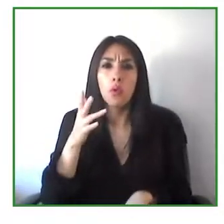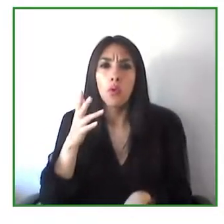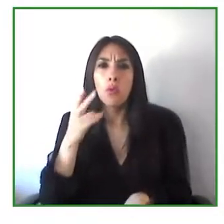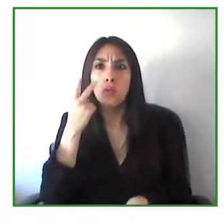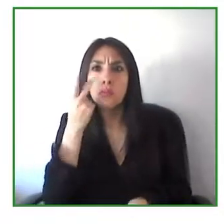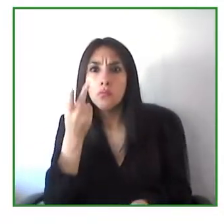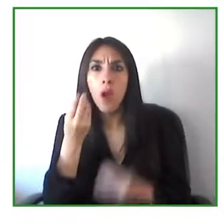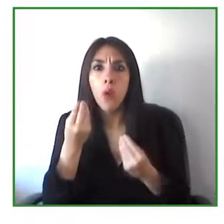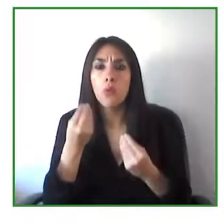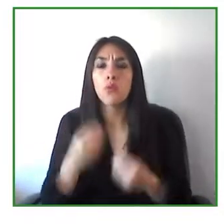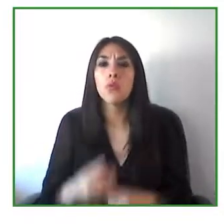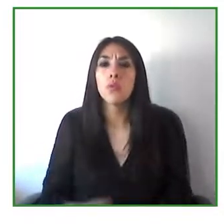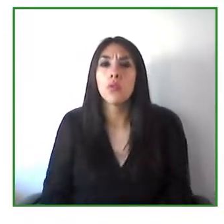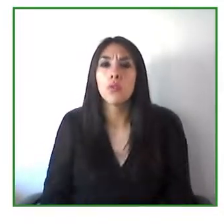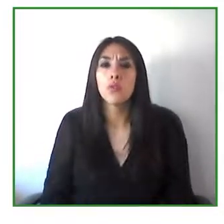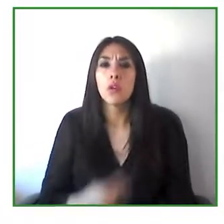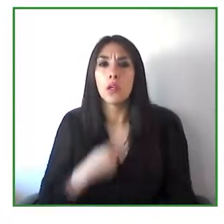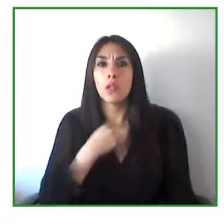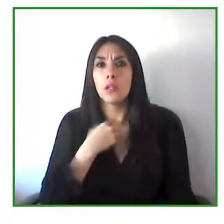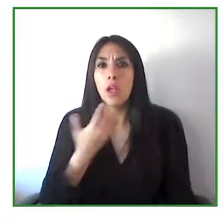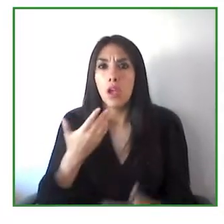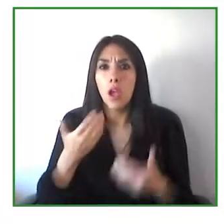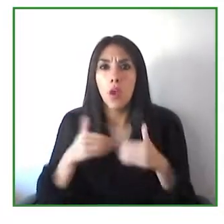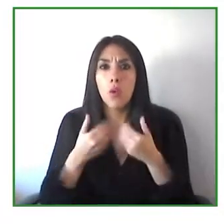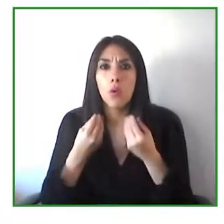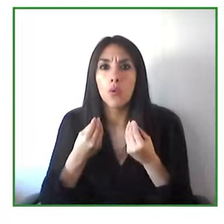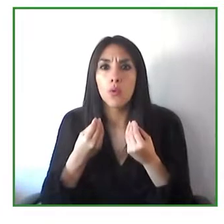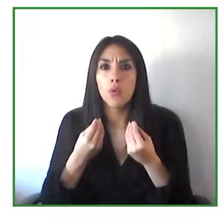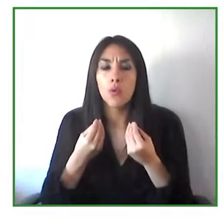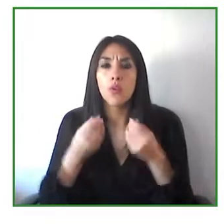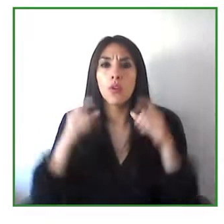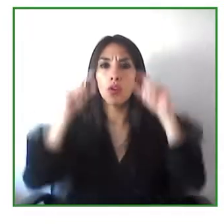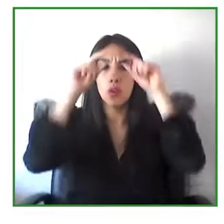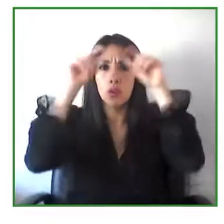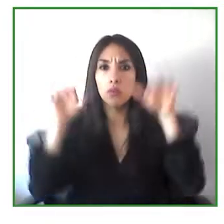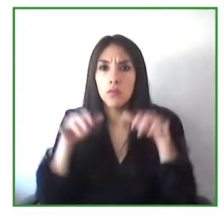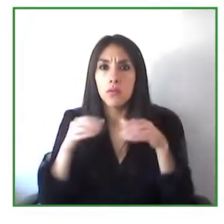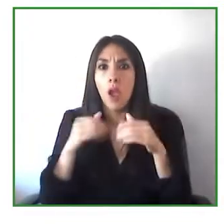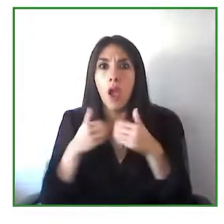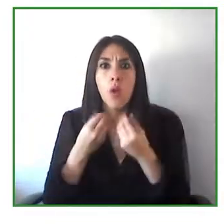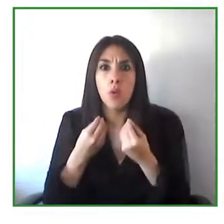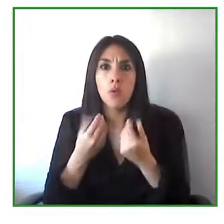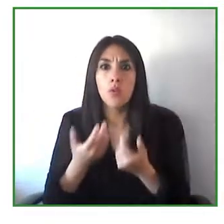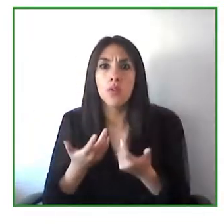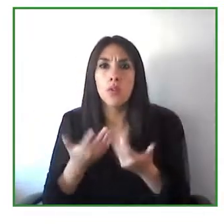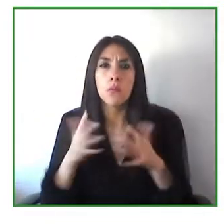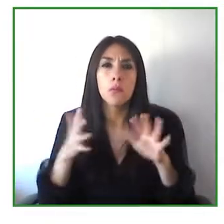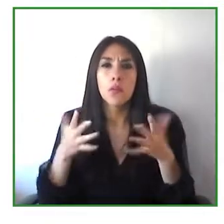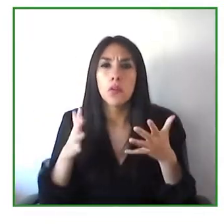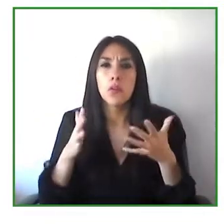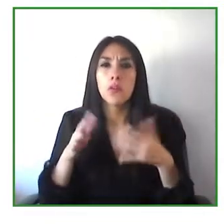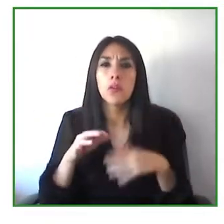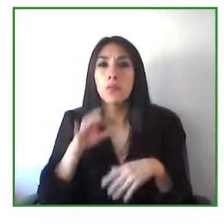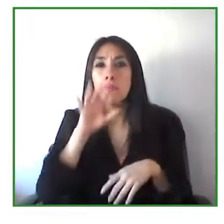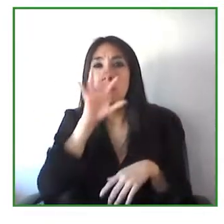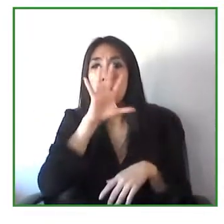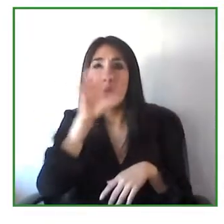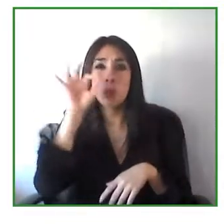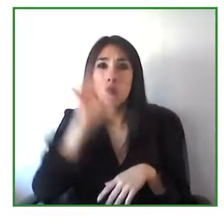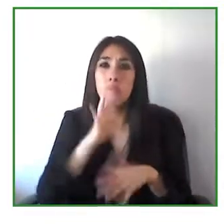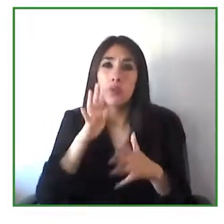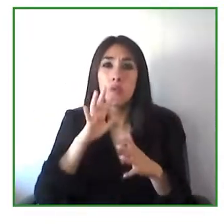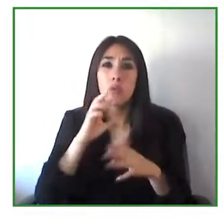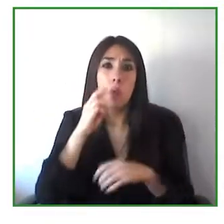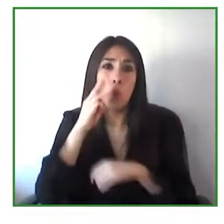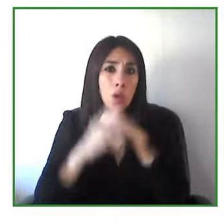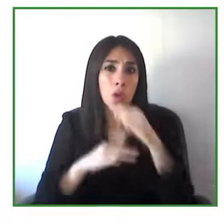And in the case of essential services like government services, health related services,